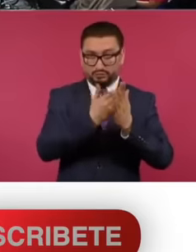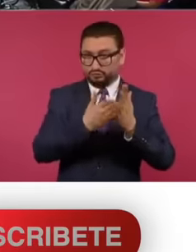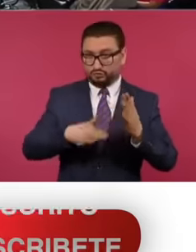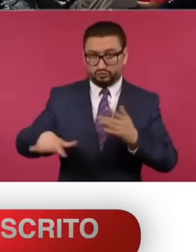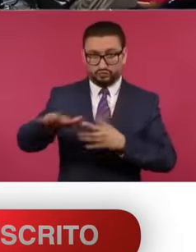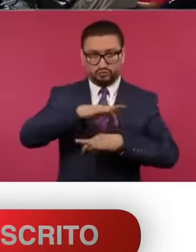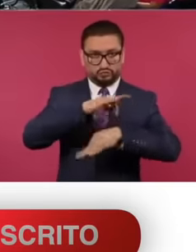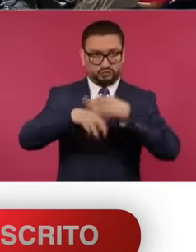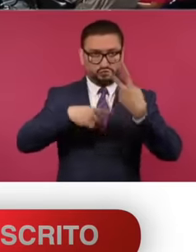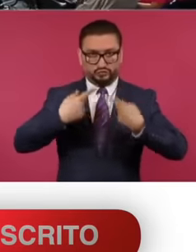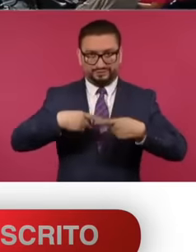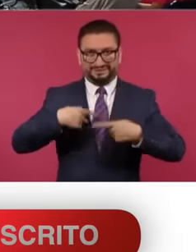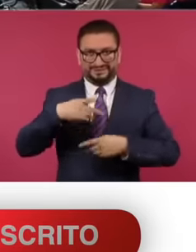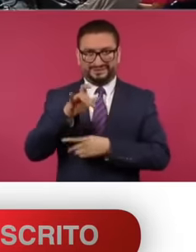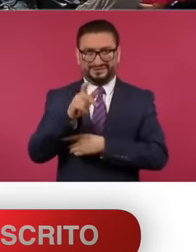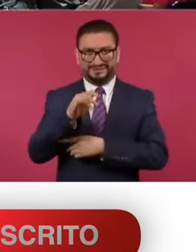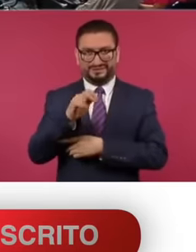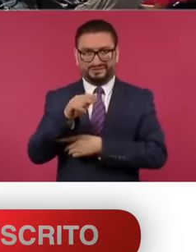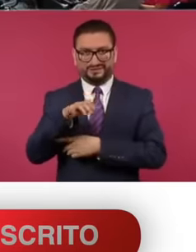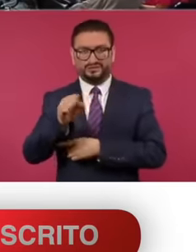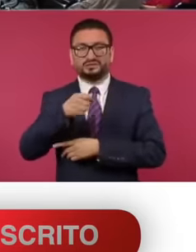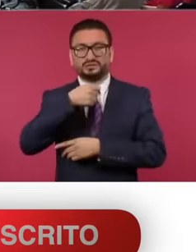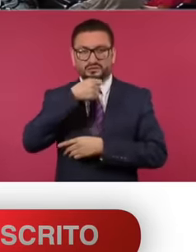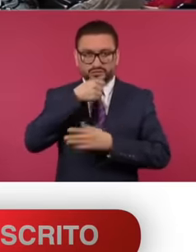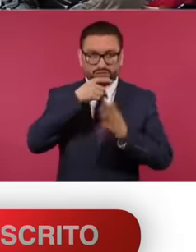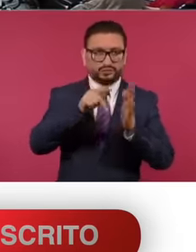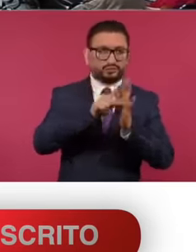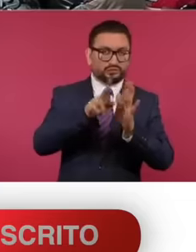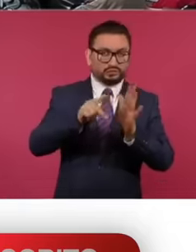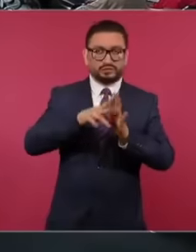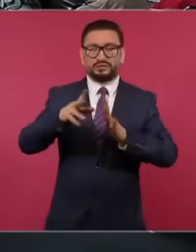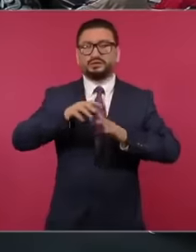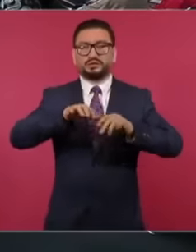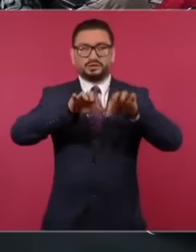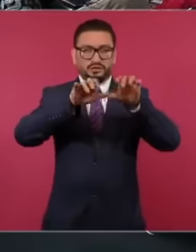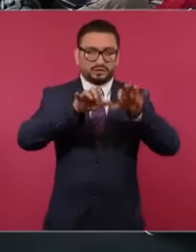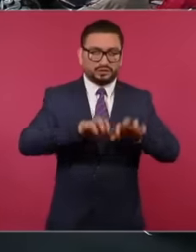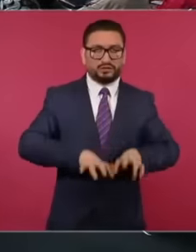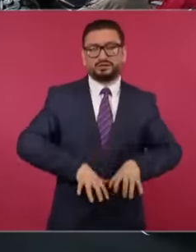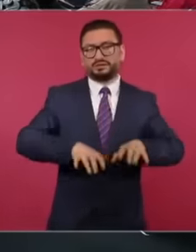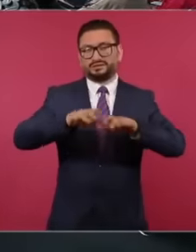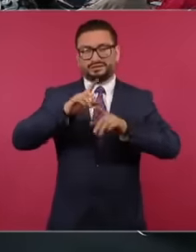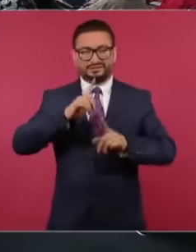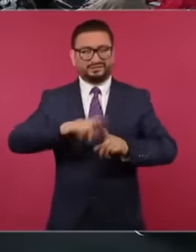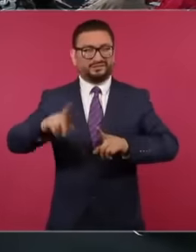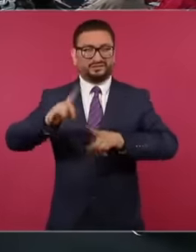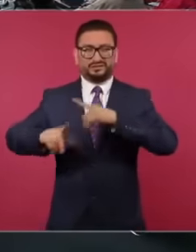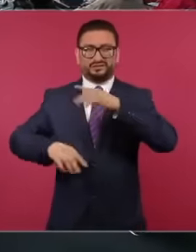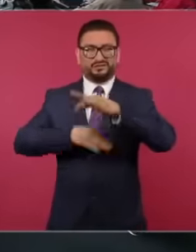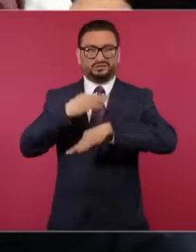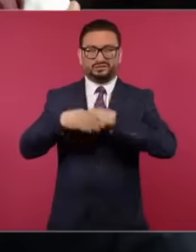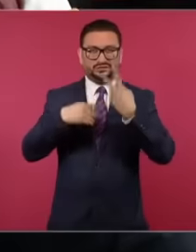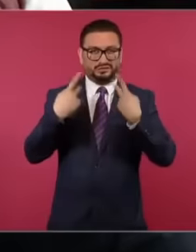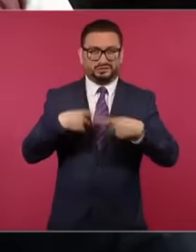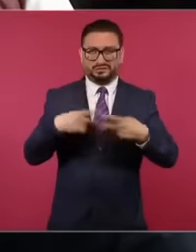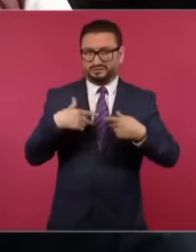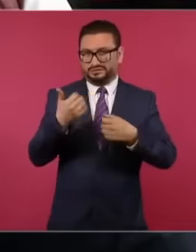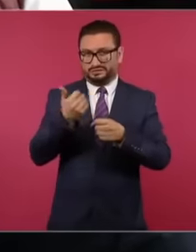reporters, cameramen, editors, editors, administrative staff,